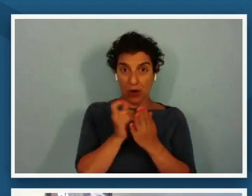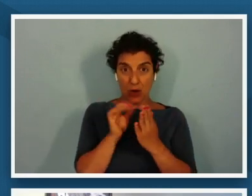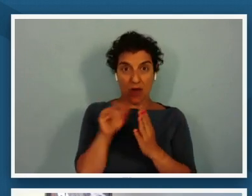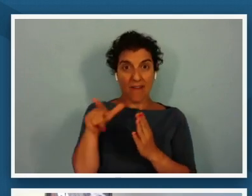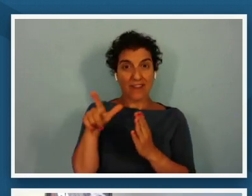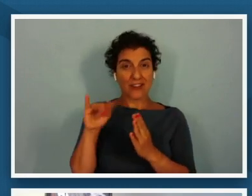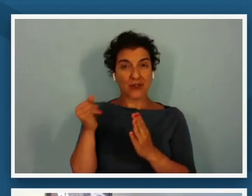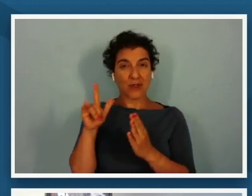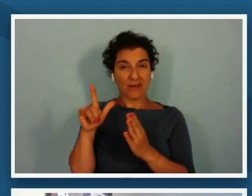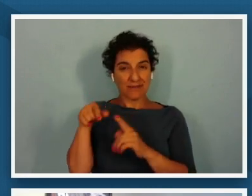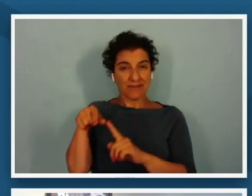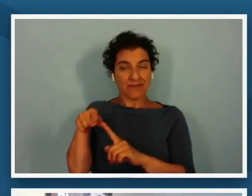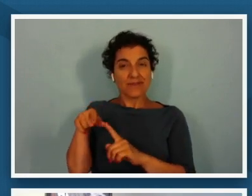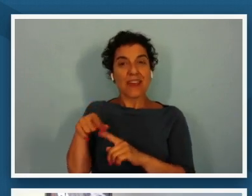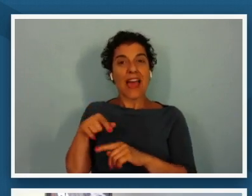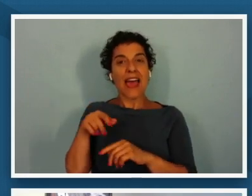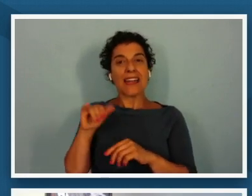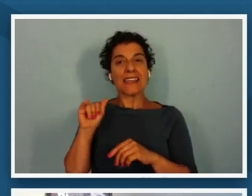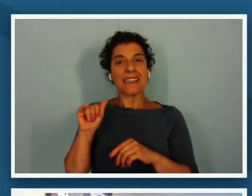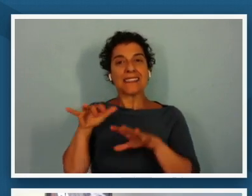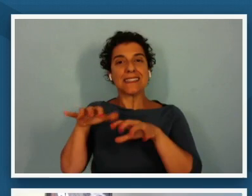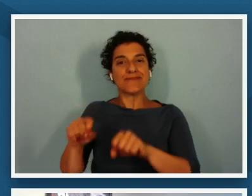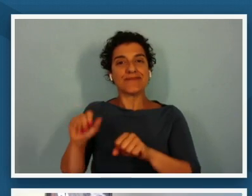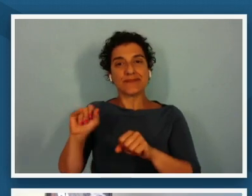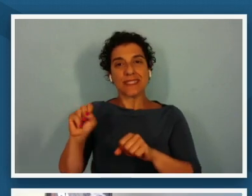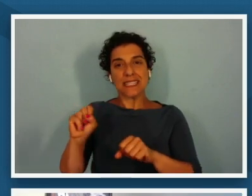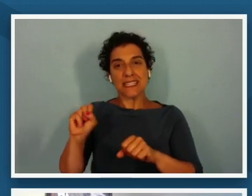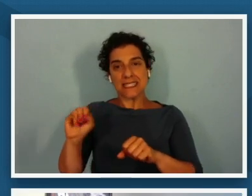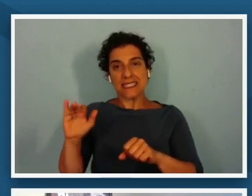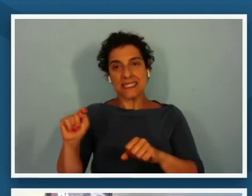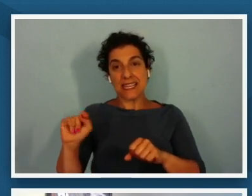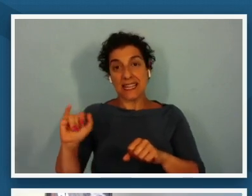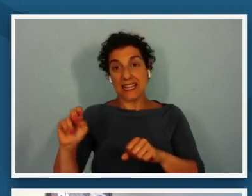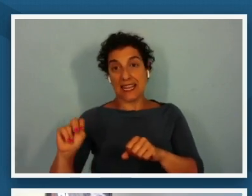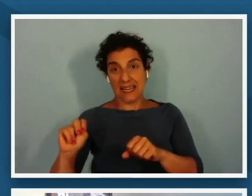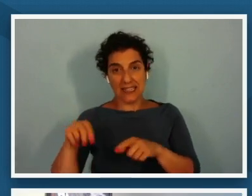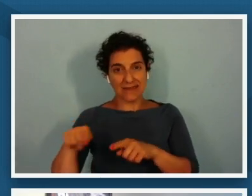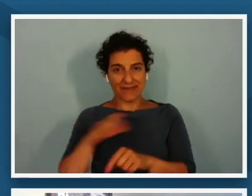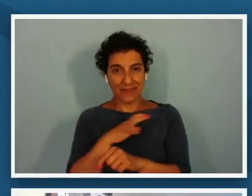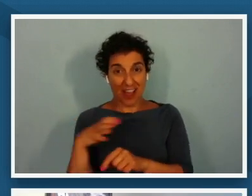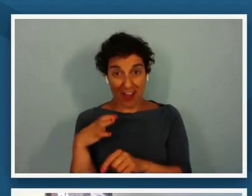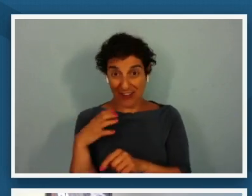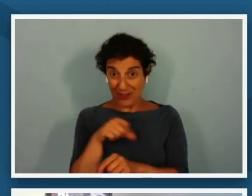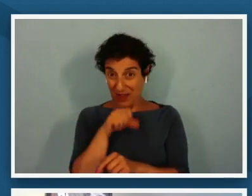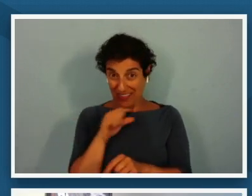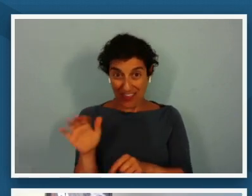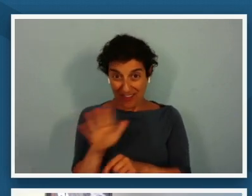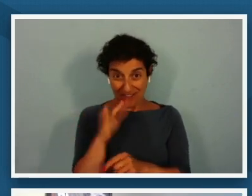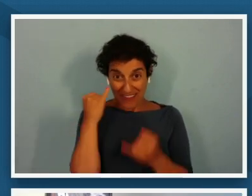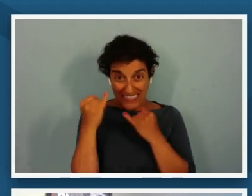congress so i love those bubbling ideas that are